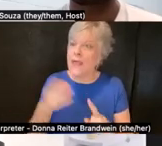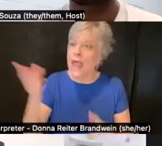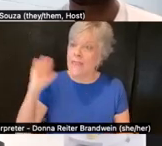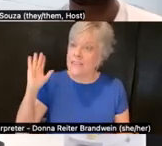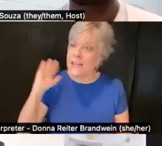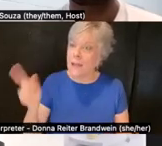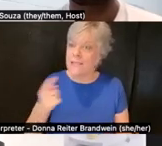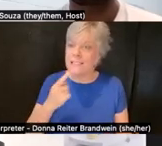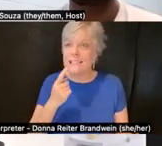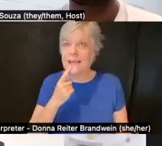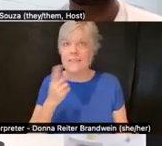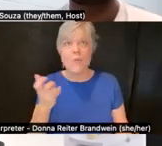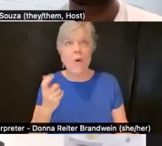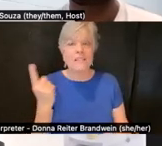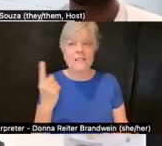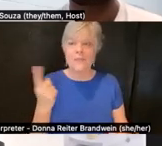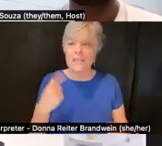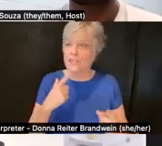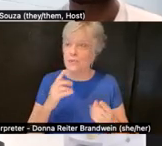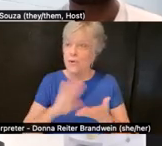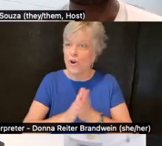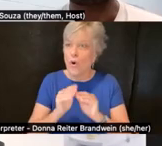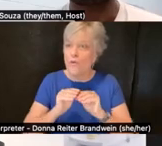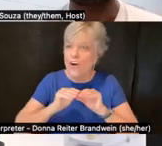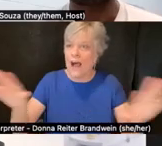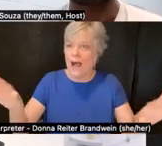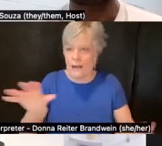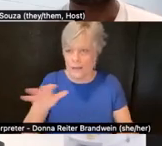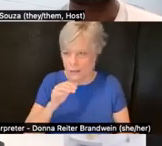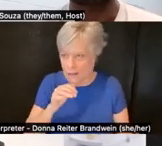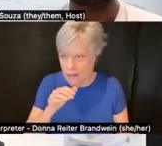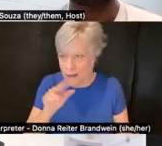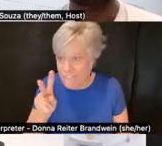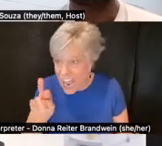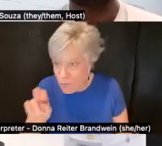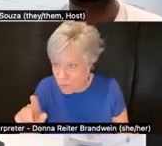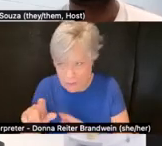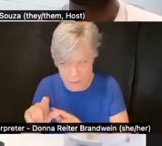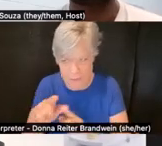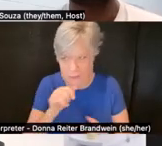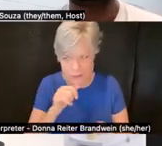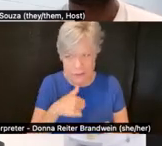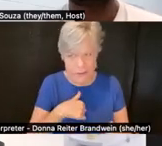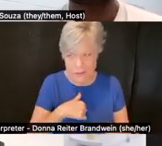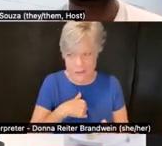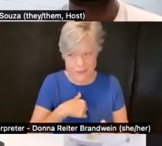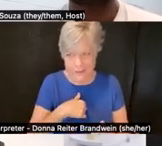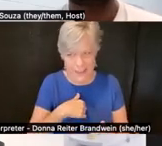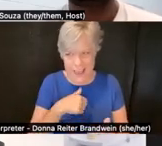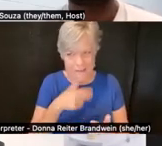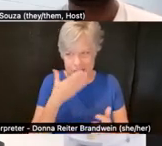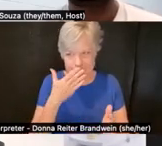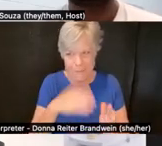the problematic implications it has now, right? In the context of a global health emergency